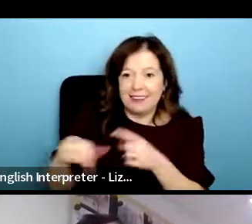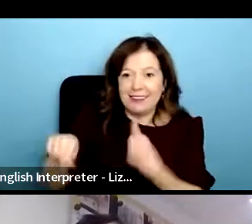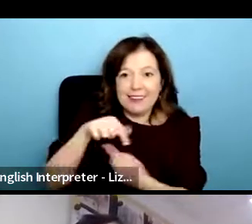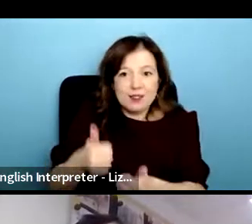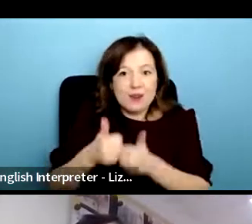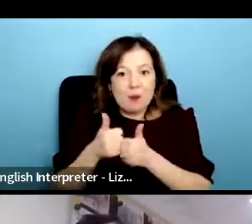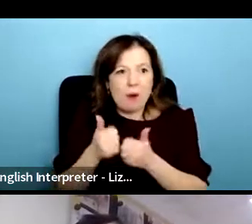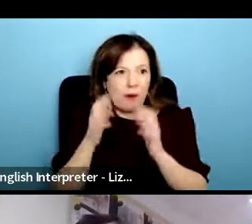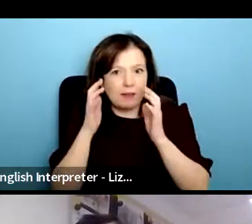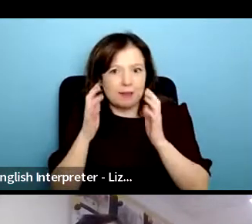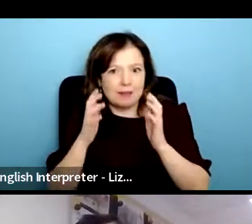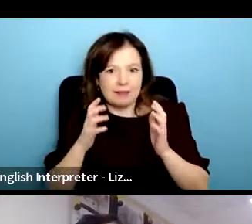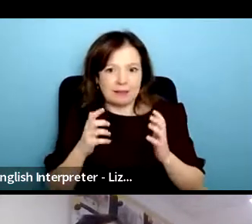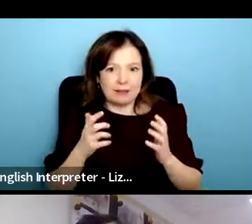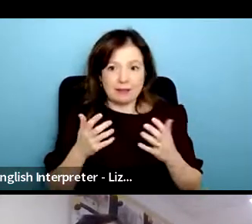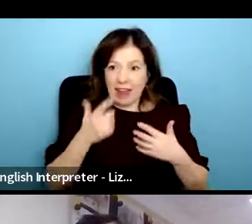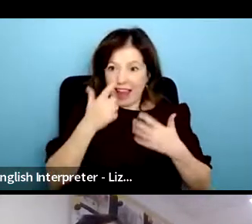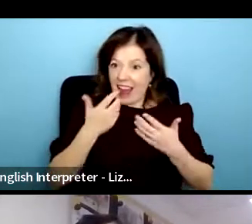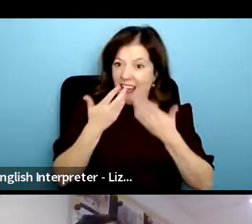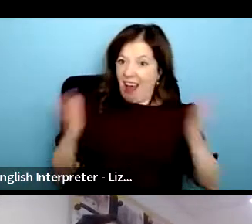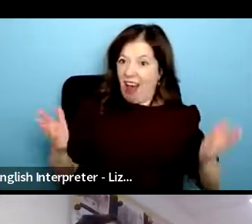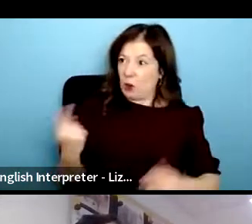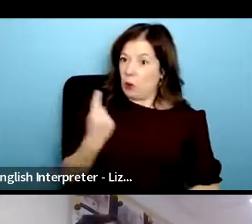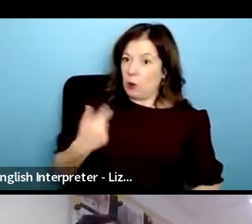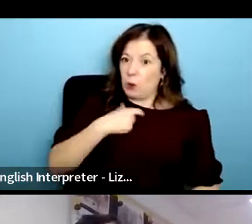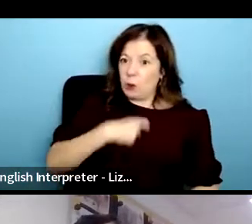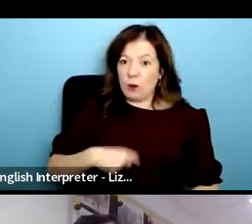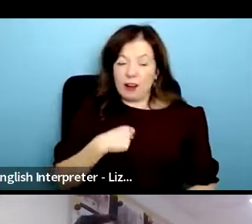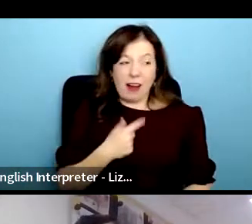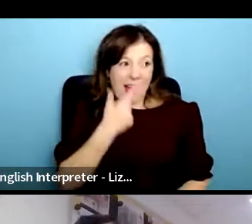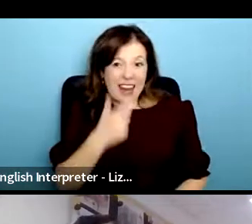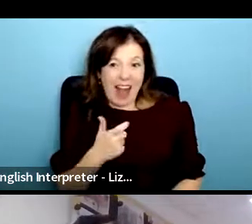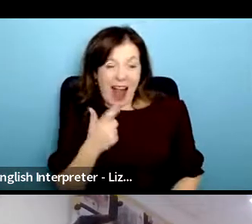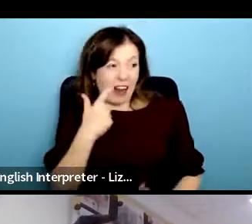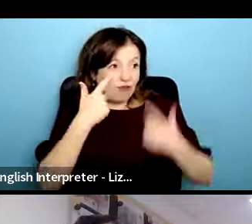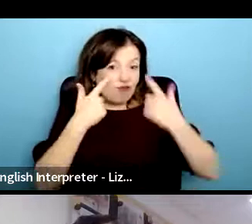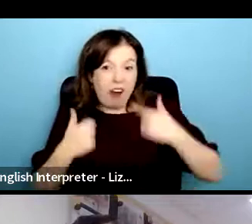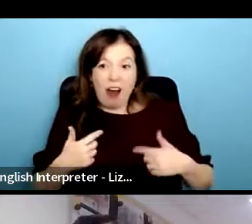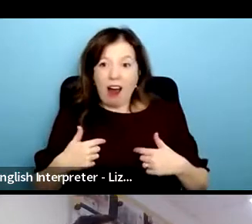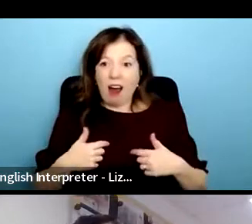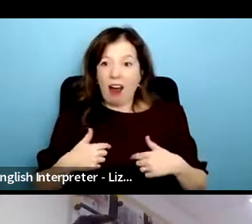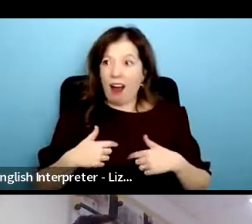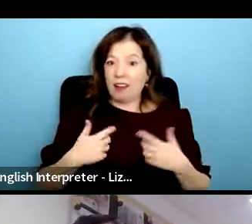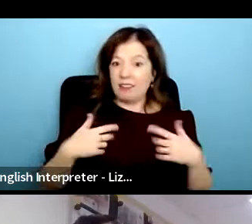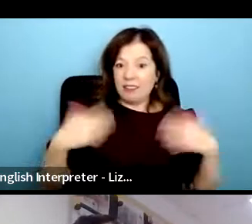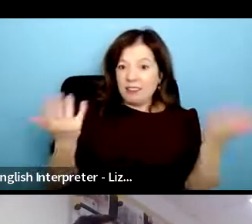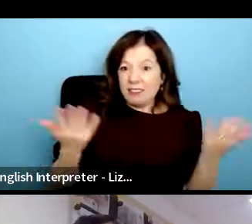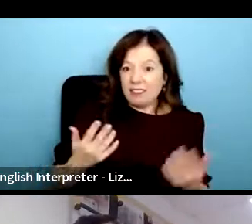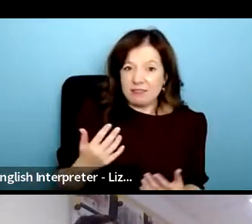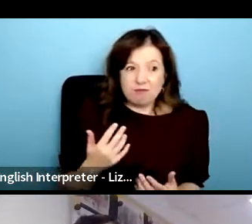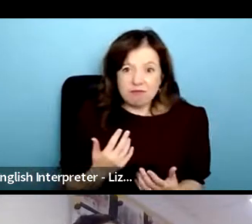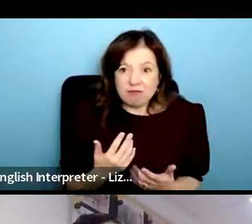be my mad self or i can cry or i can come and show up all myself and i know that i'm going to be held